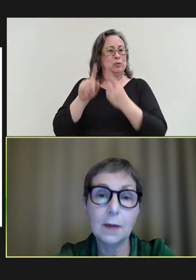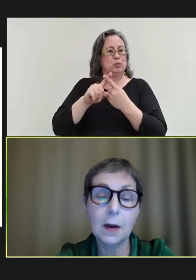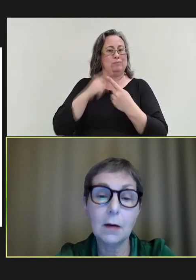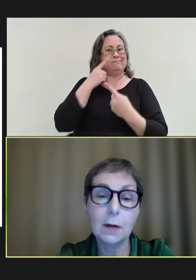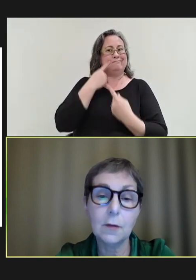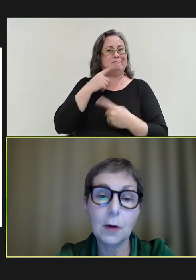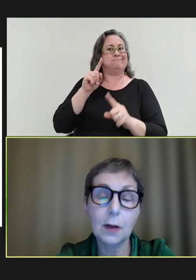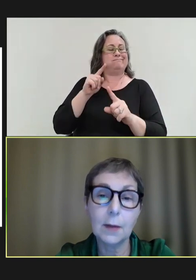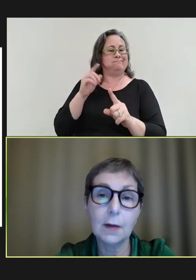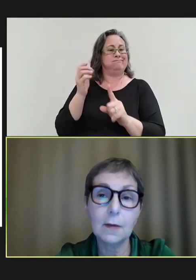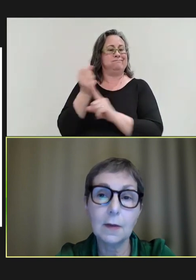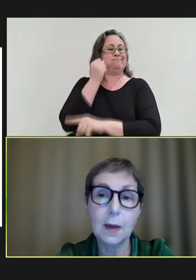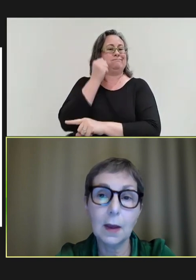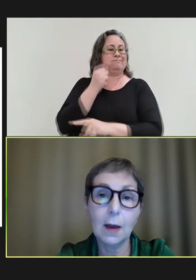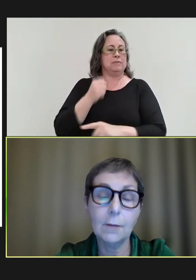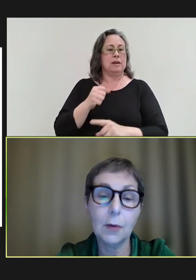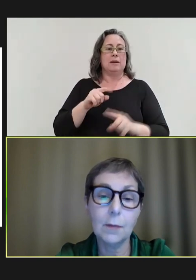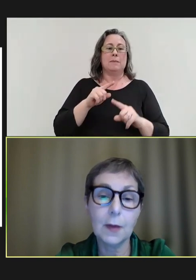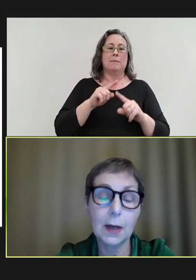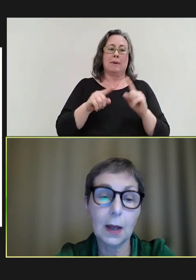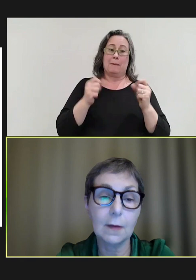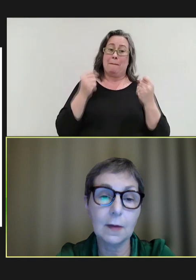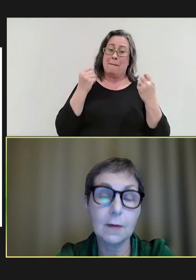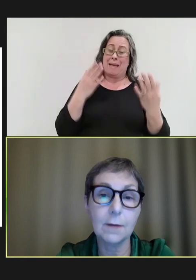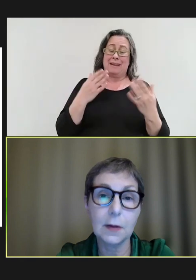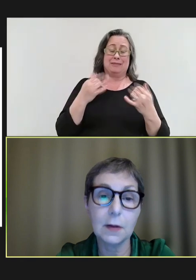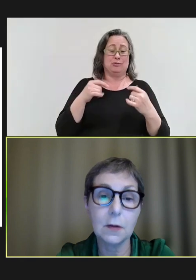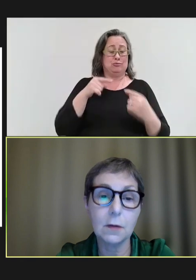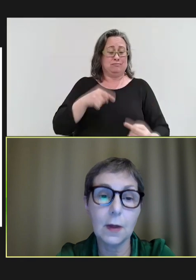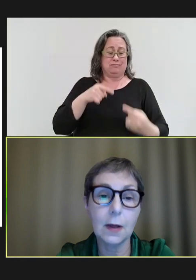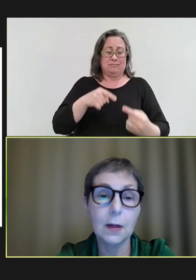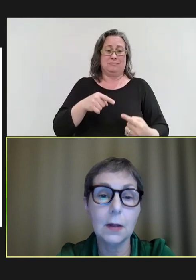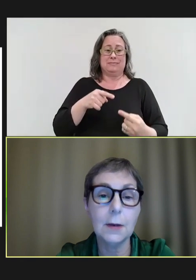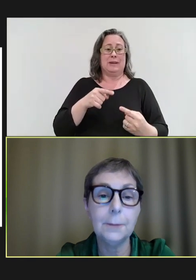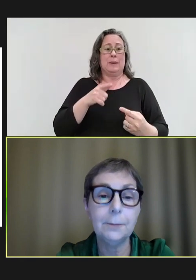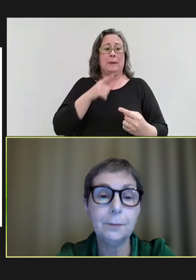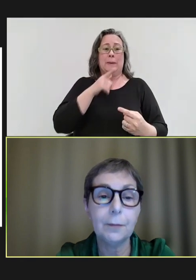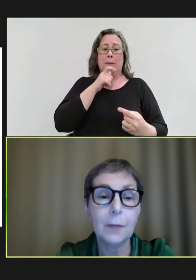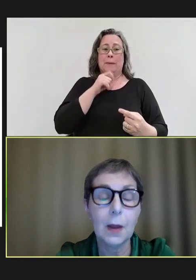they're currently struggling because they have problems getting access to funding to do that.